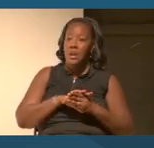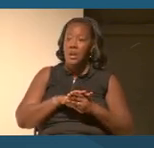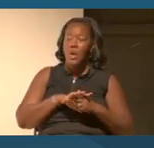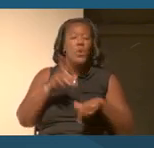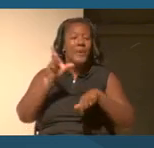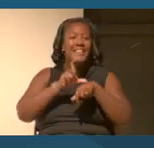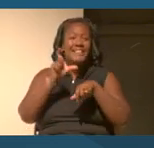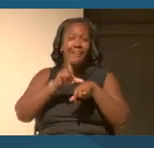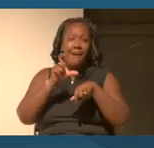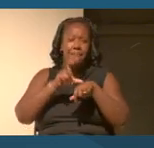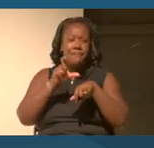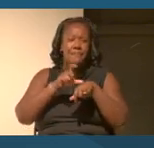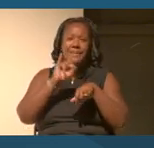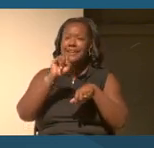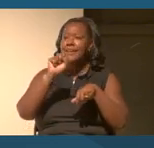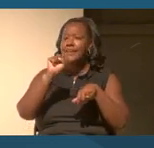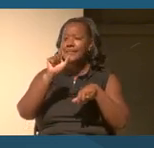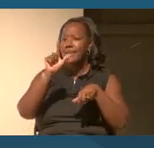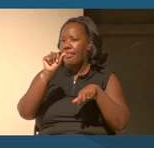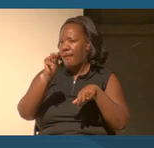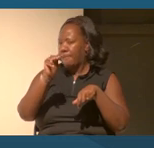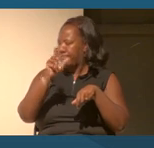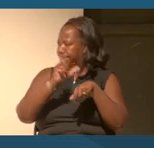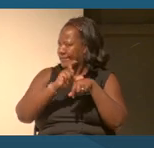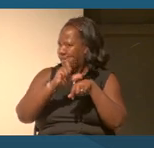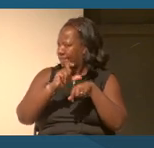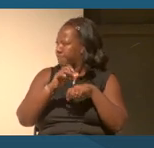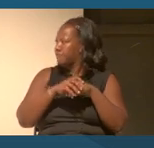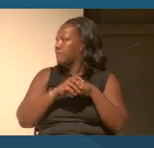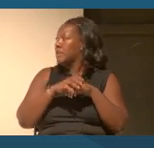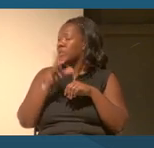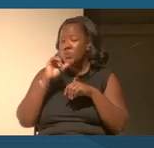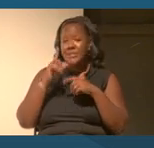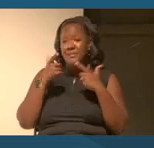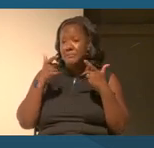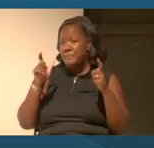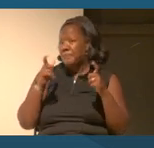which is a global, a big set of global stories. Yeah.